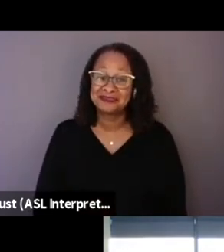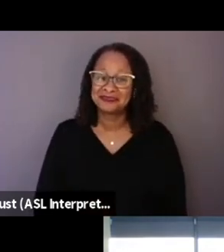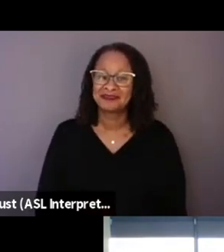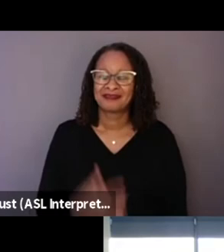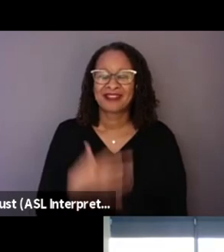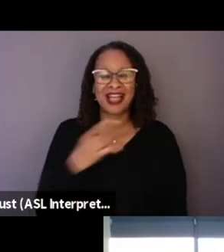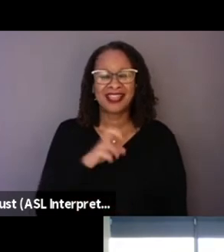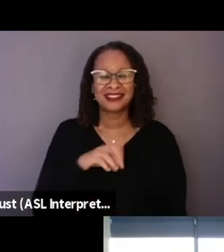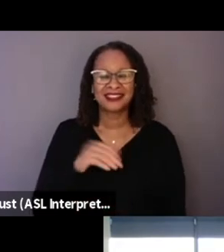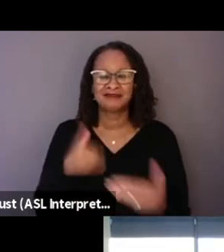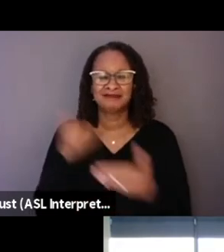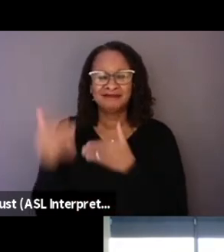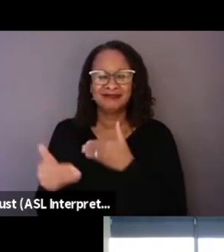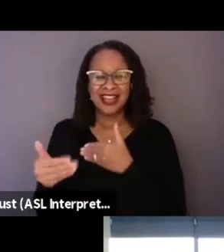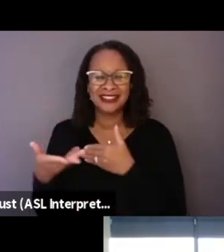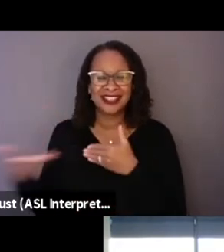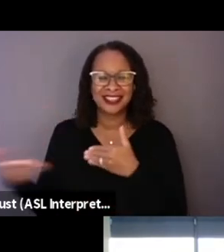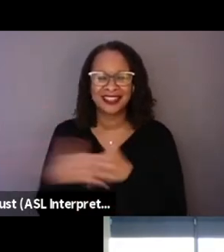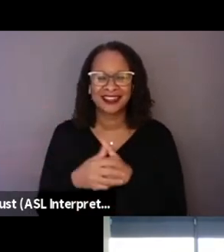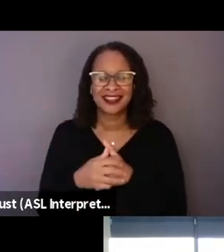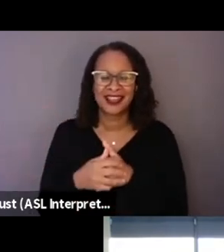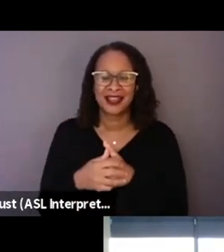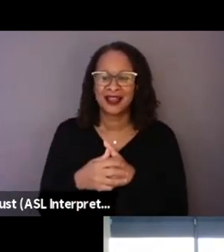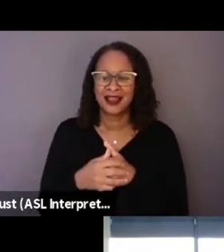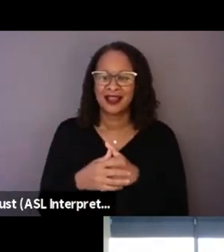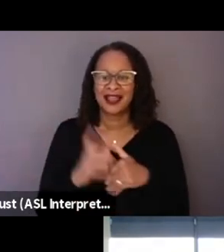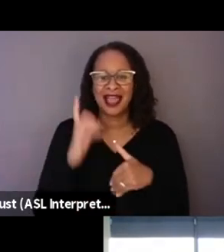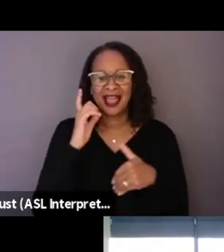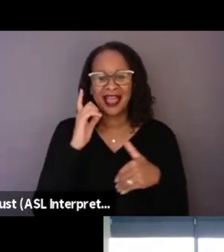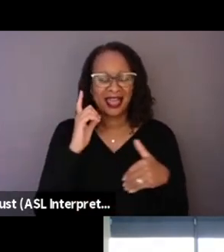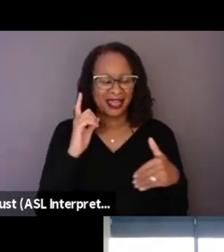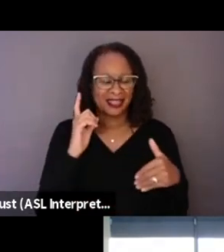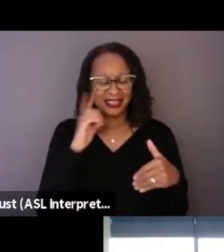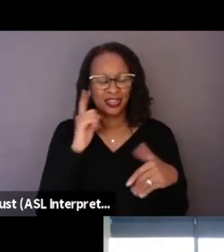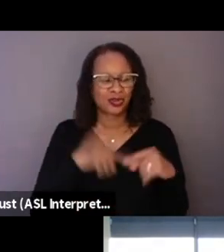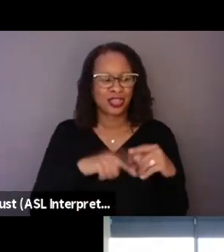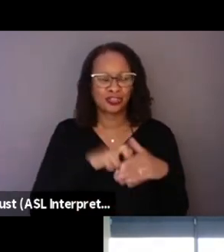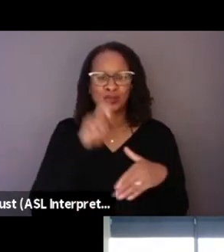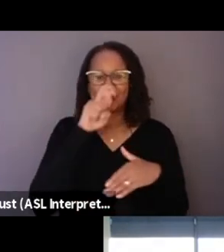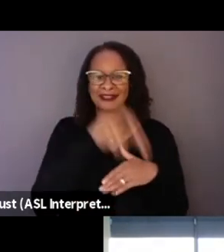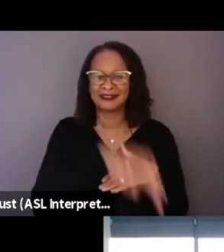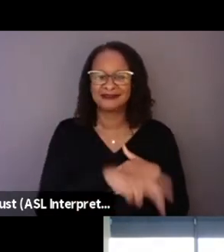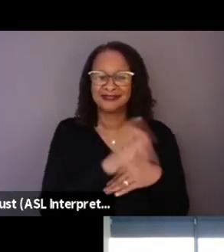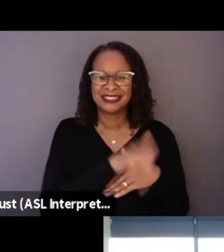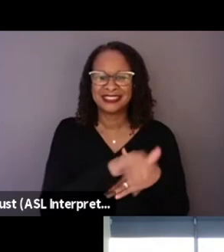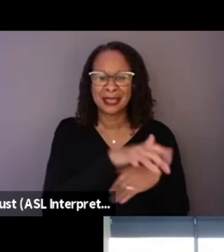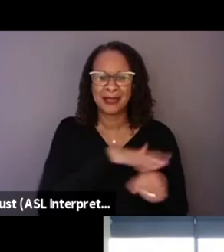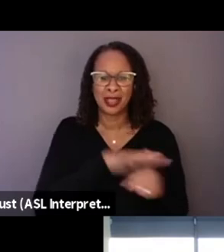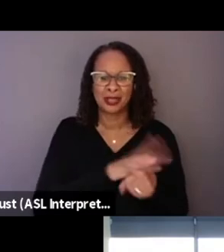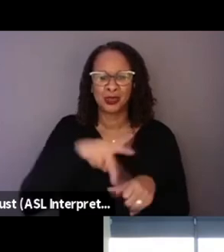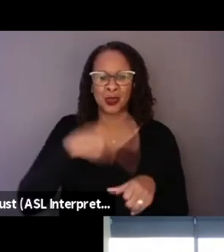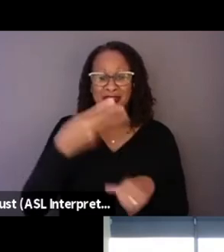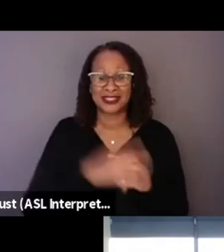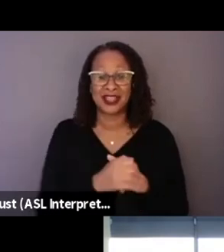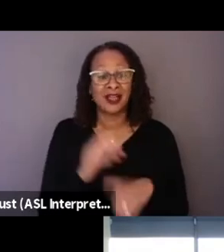I think you can't jump in the same river twice, you know? Well, on that note, thank you all for being here.